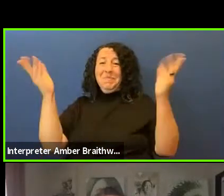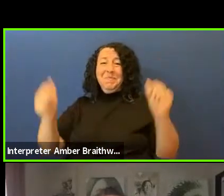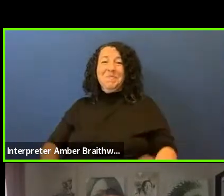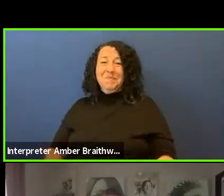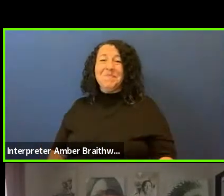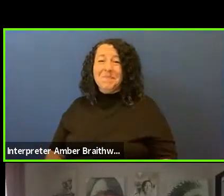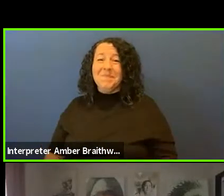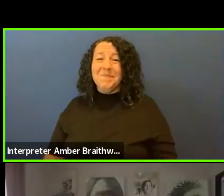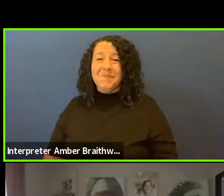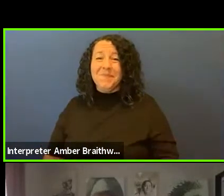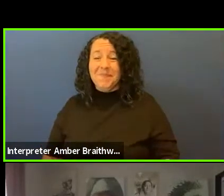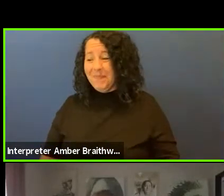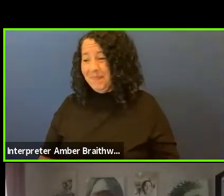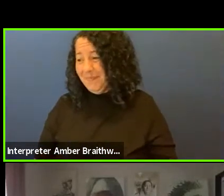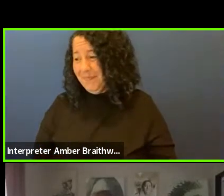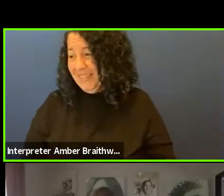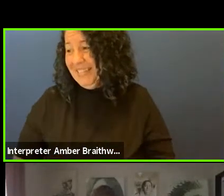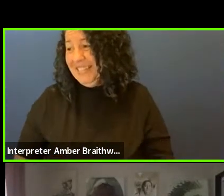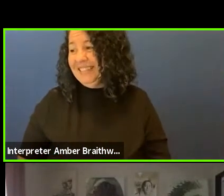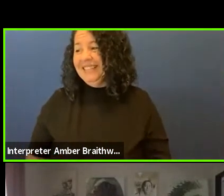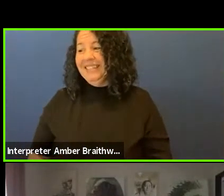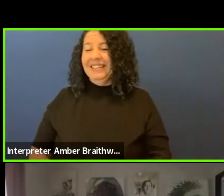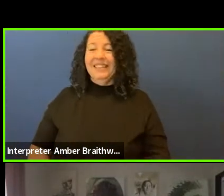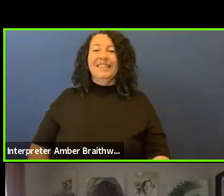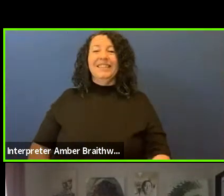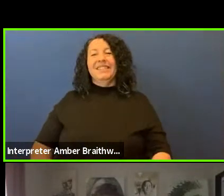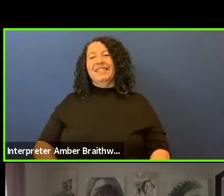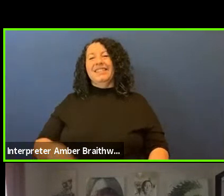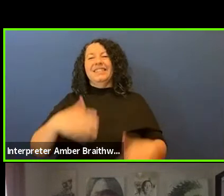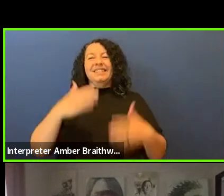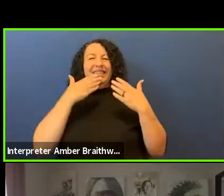Thank you so much Suzan, and for our final